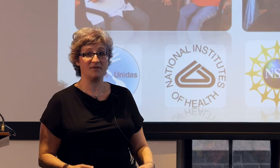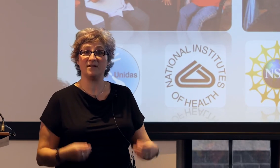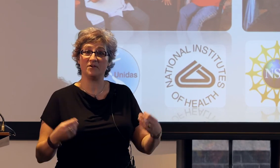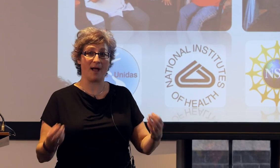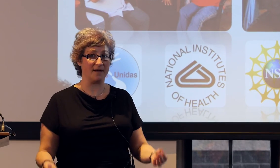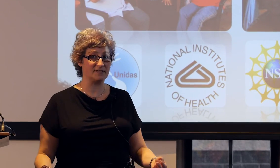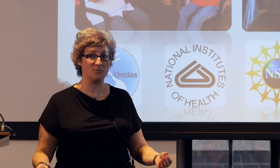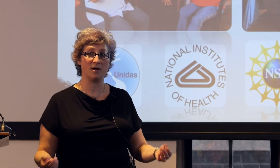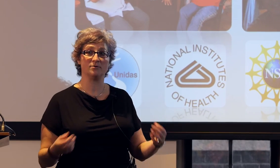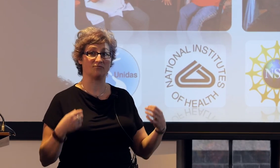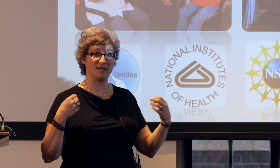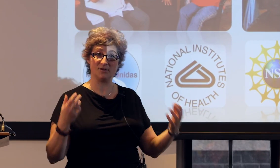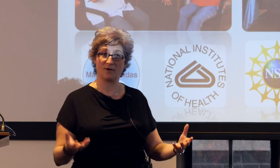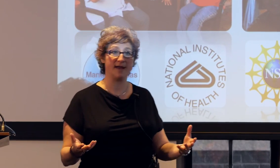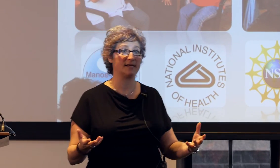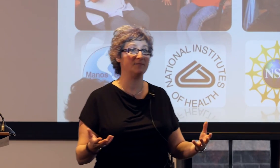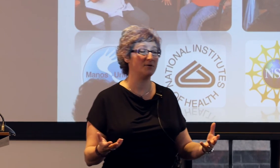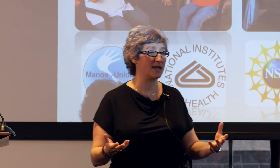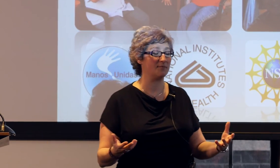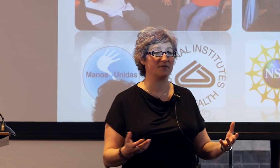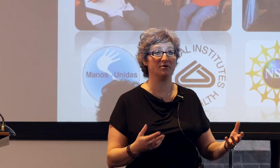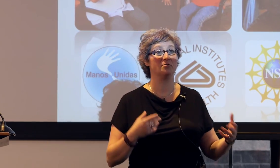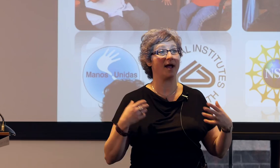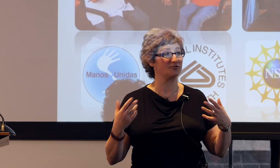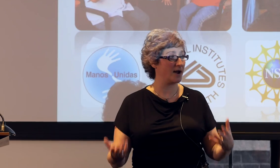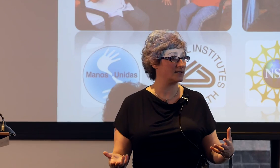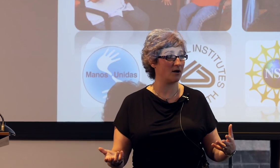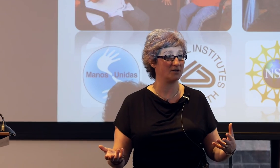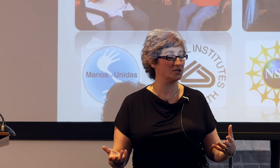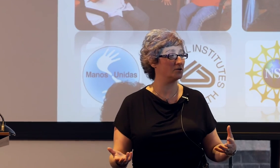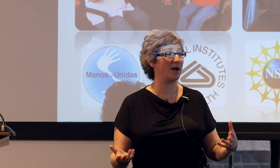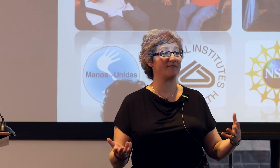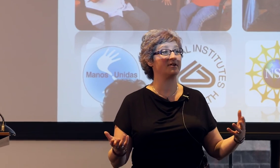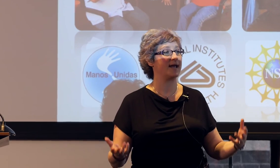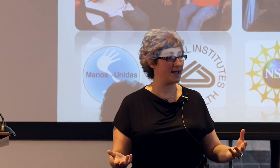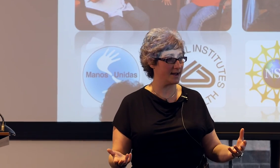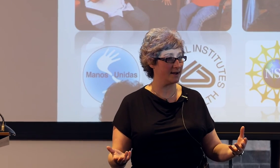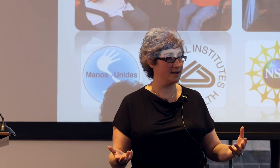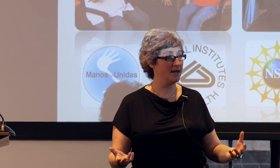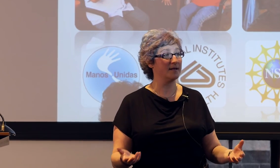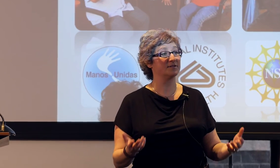Even if you have someone who's really trying to communicate with you and trying to talk to you everyday.